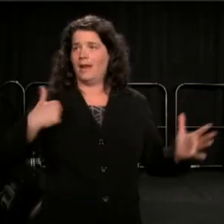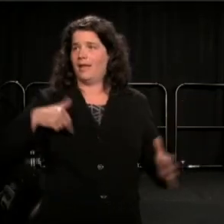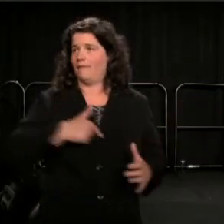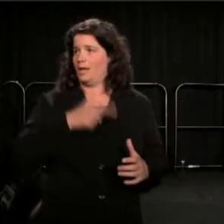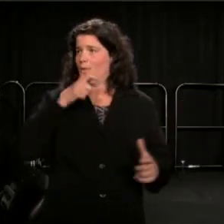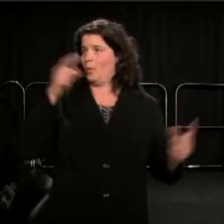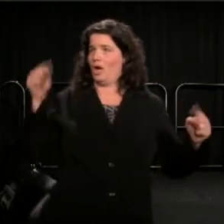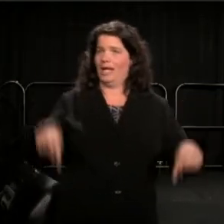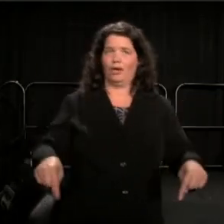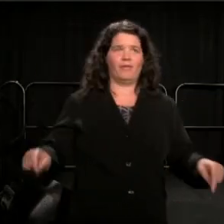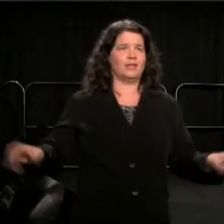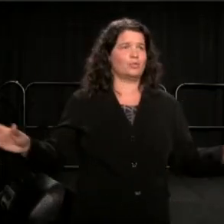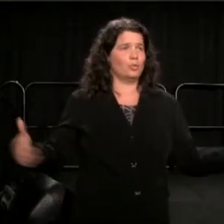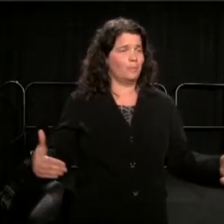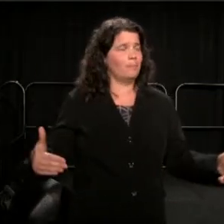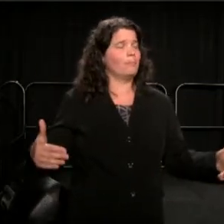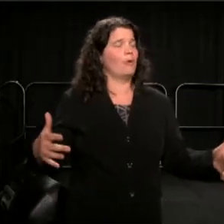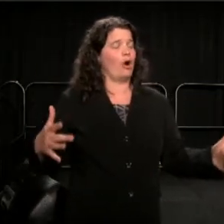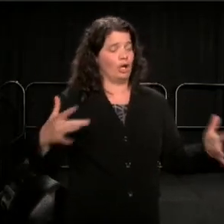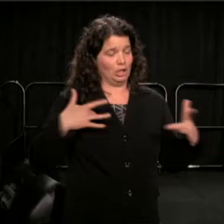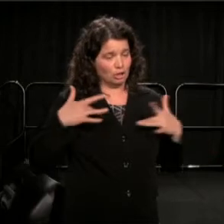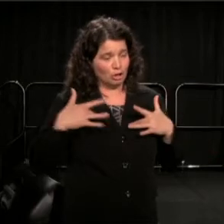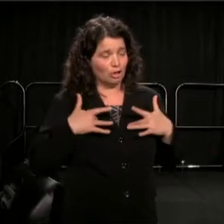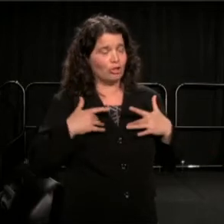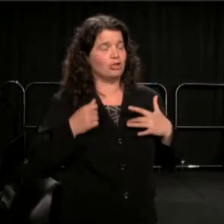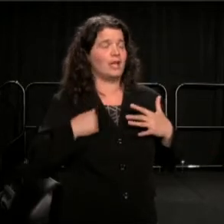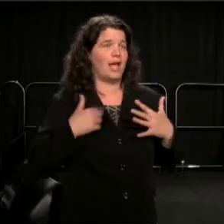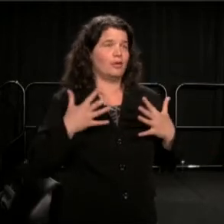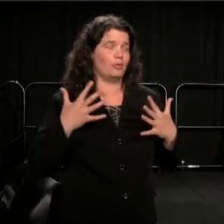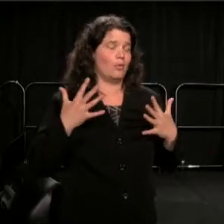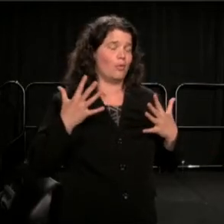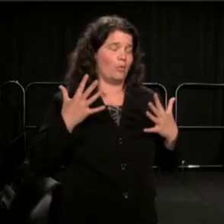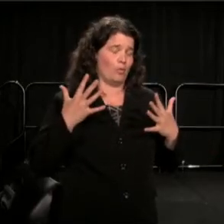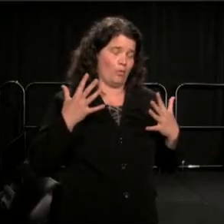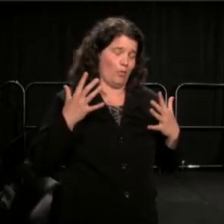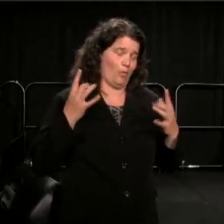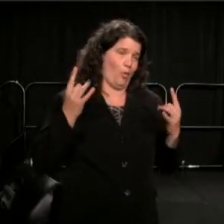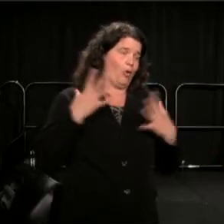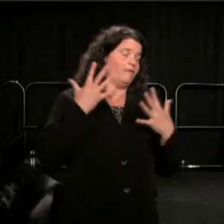about the growing gap between rich and poor, in this country.